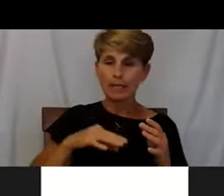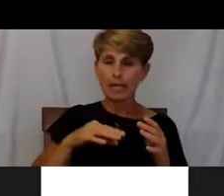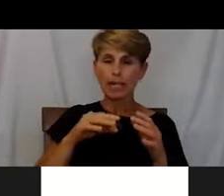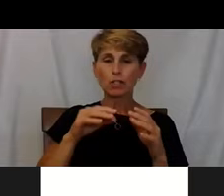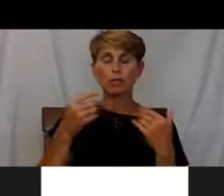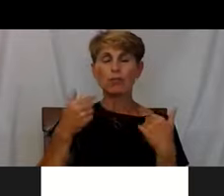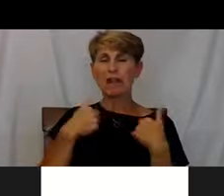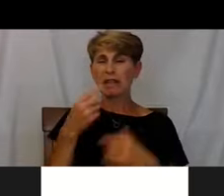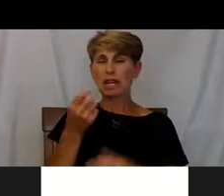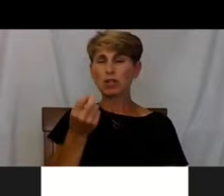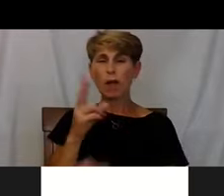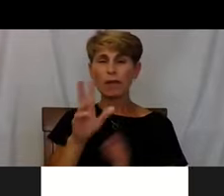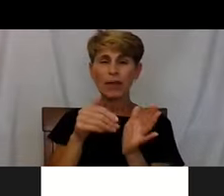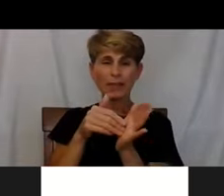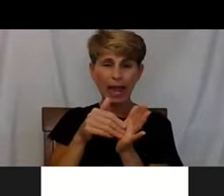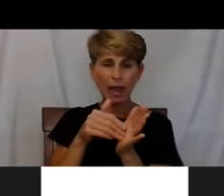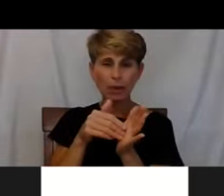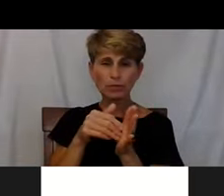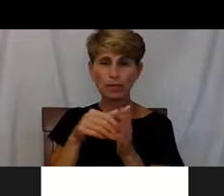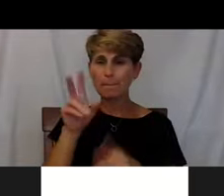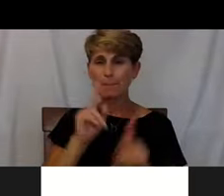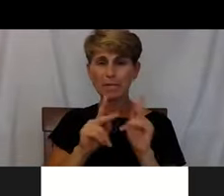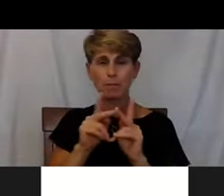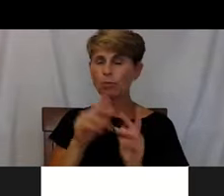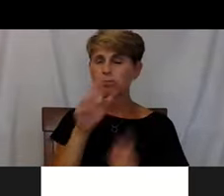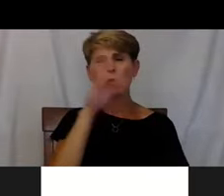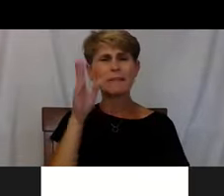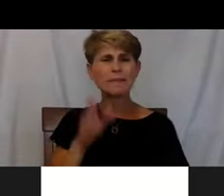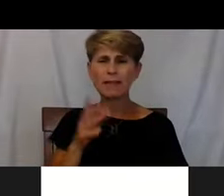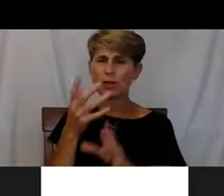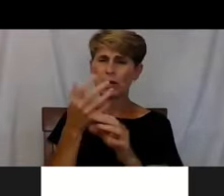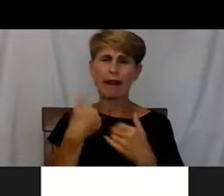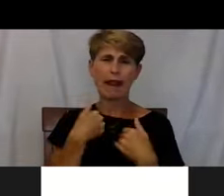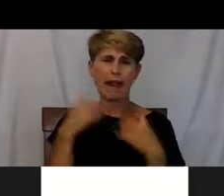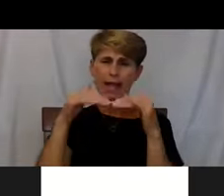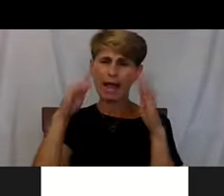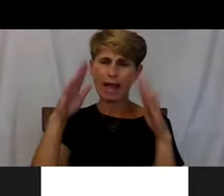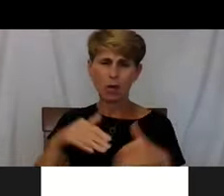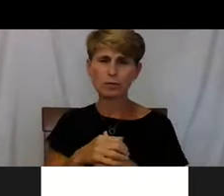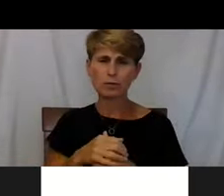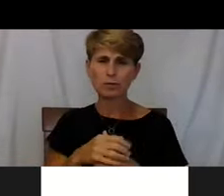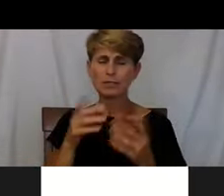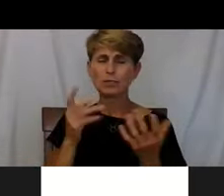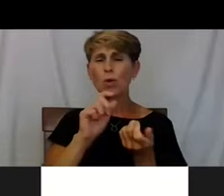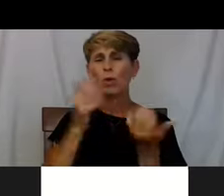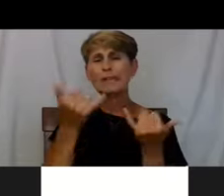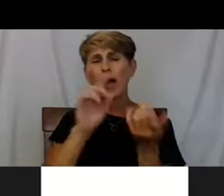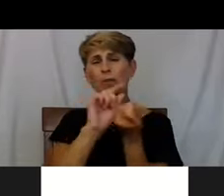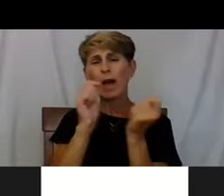in the queue who will never be housed. The changes are now more concentrated to those individuals